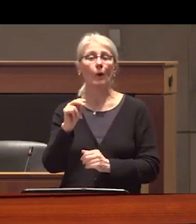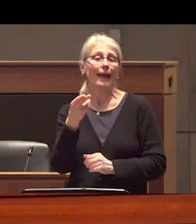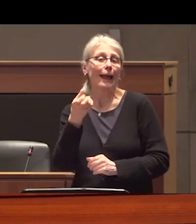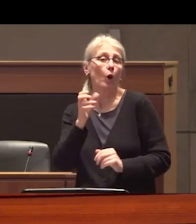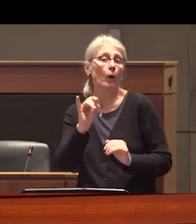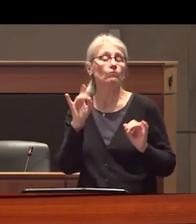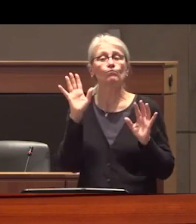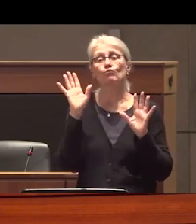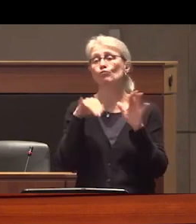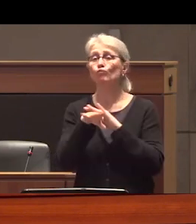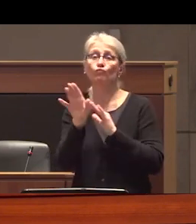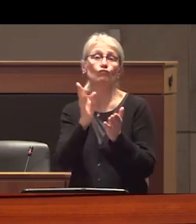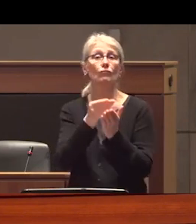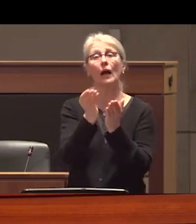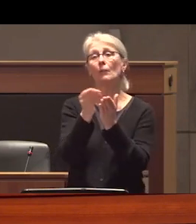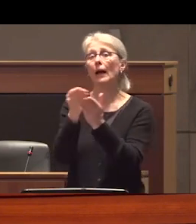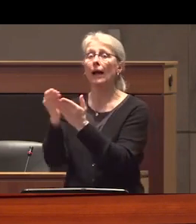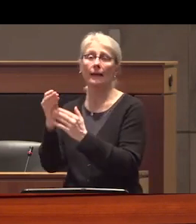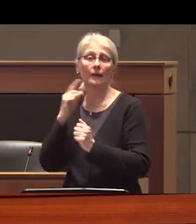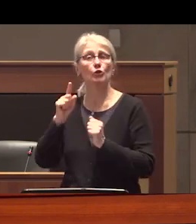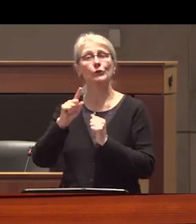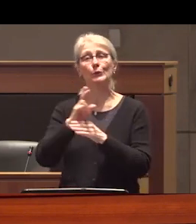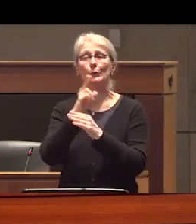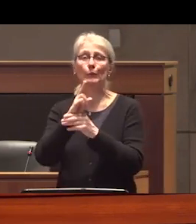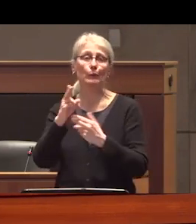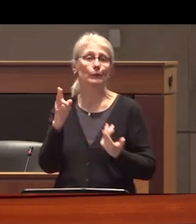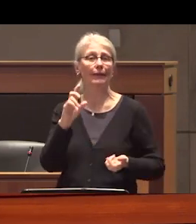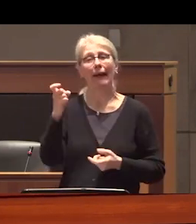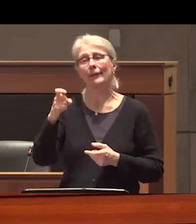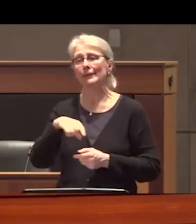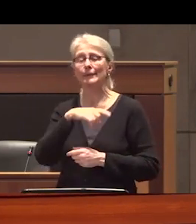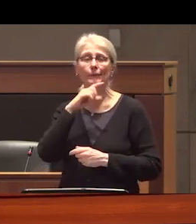should be you know advertising on your social media feeds we saying that for people who are